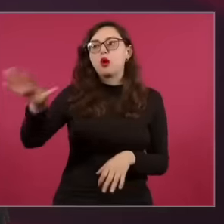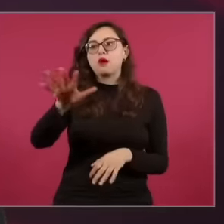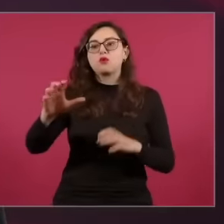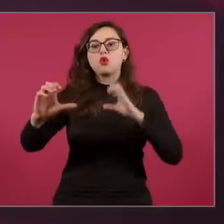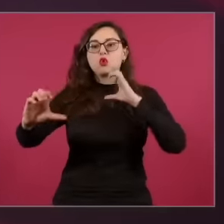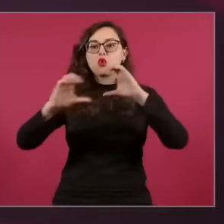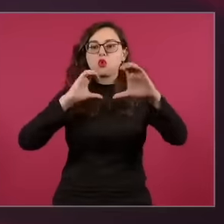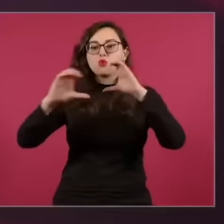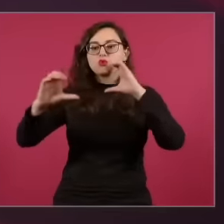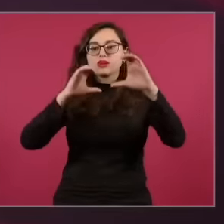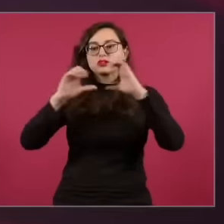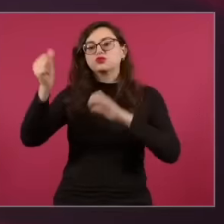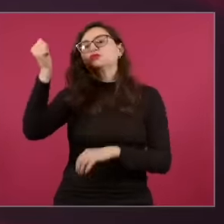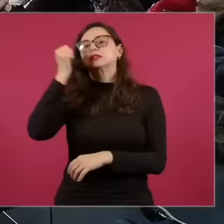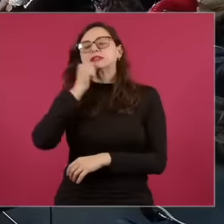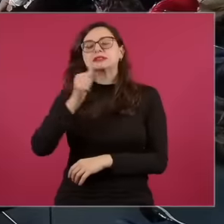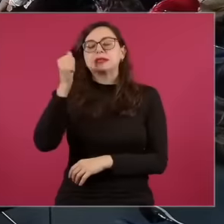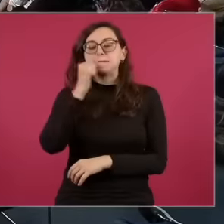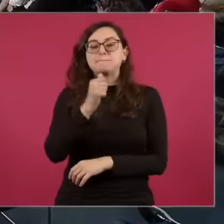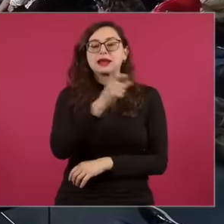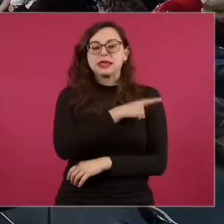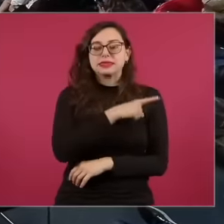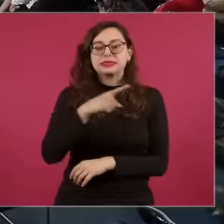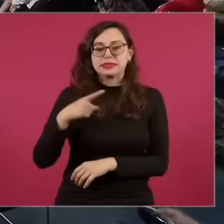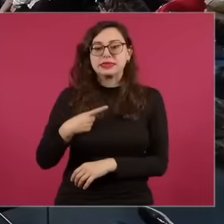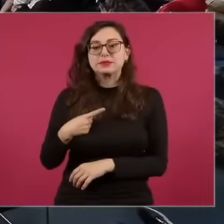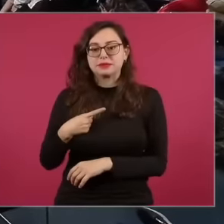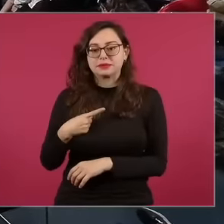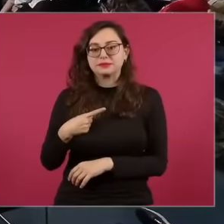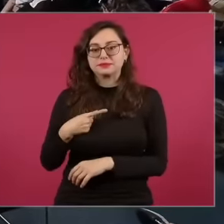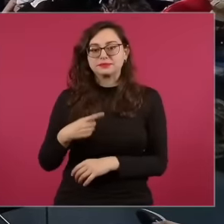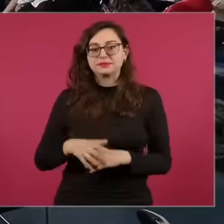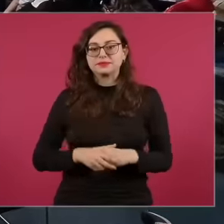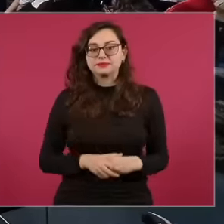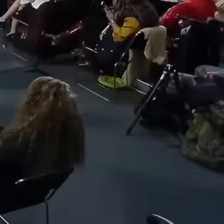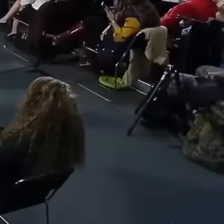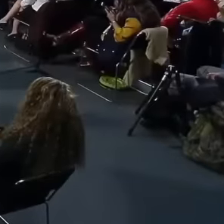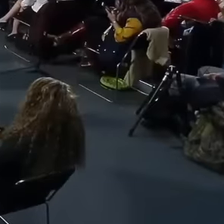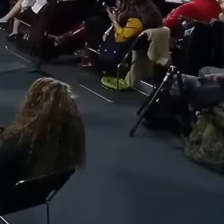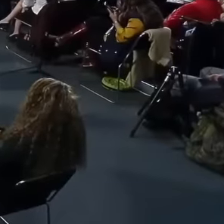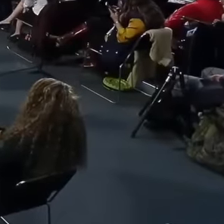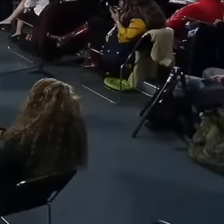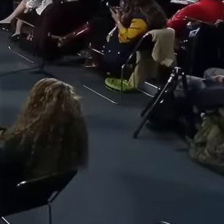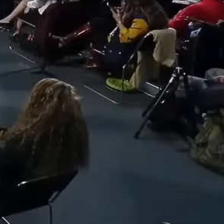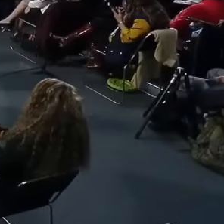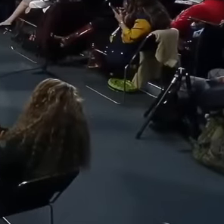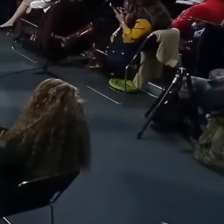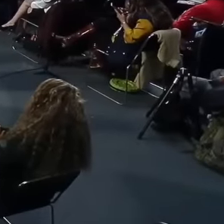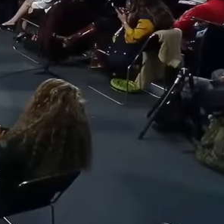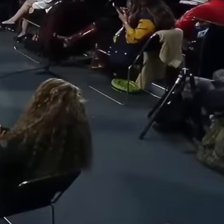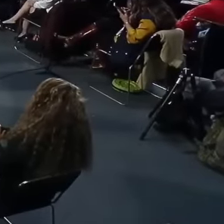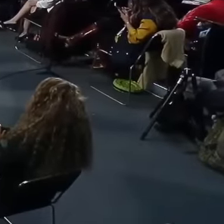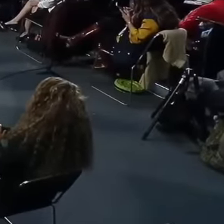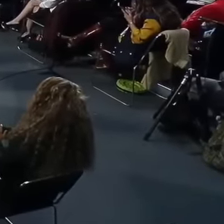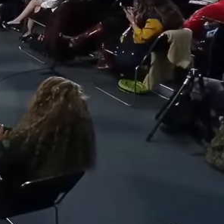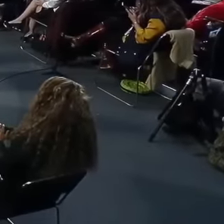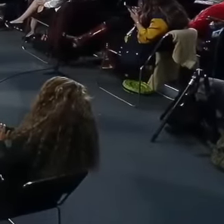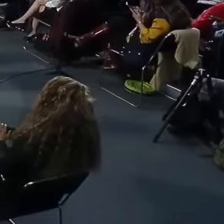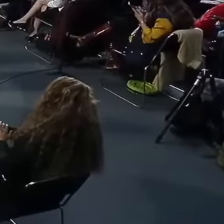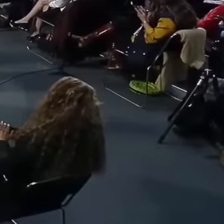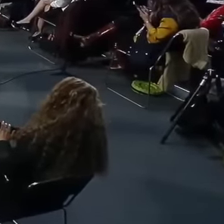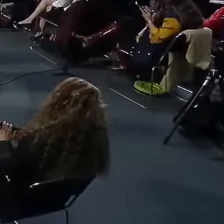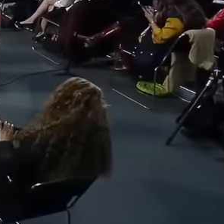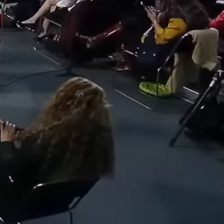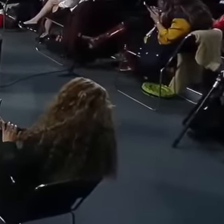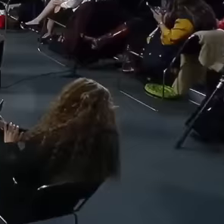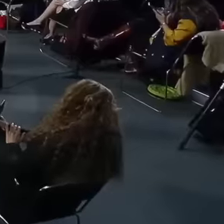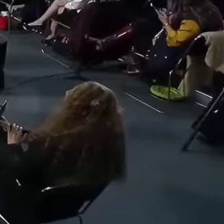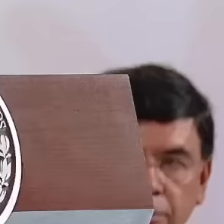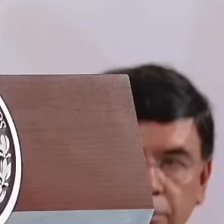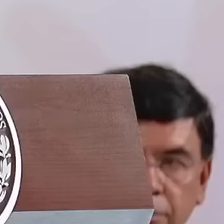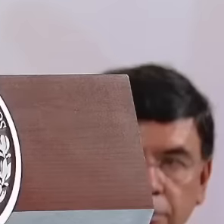As Jesus said, it is a permanent pedagogical channel of battle of meanings because the